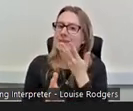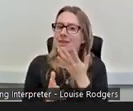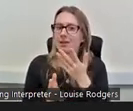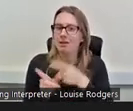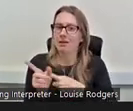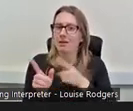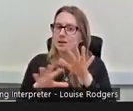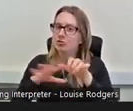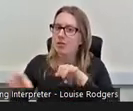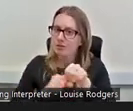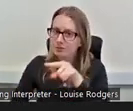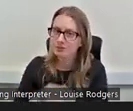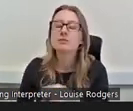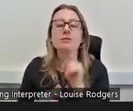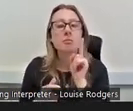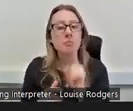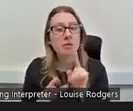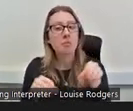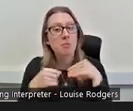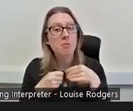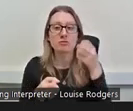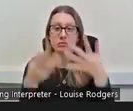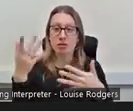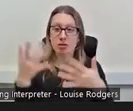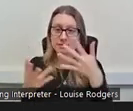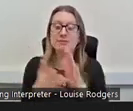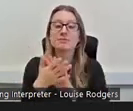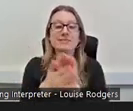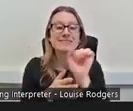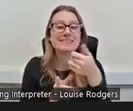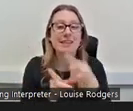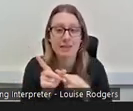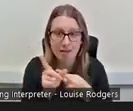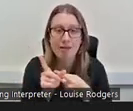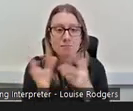I got some grades and when it comes to sixth year, I was encouraged to do four more Highers,